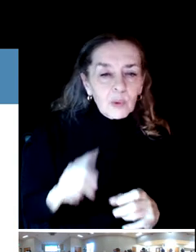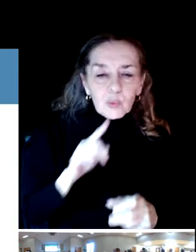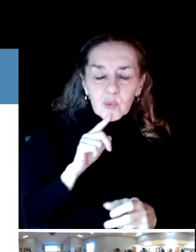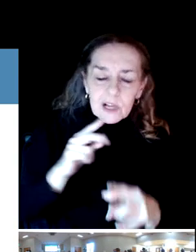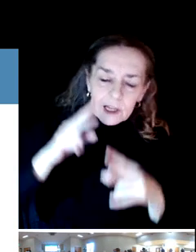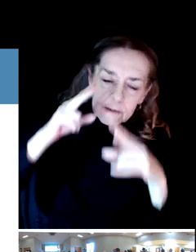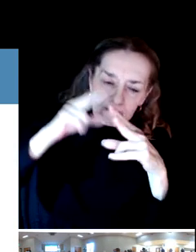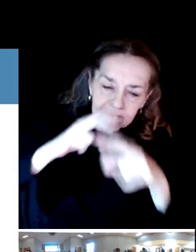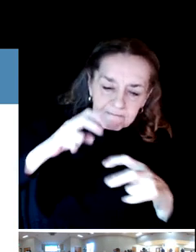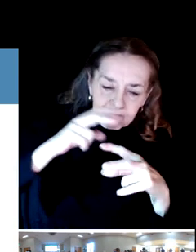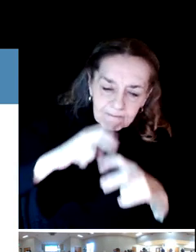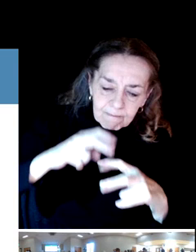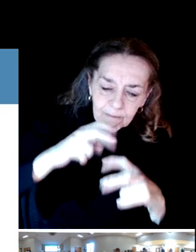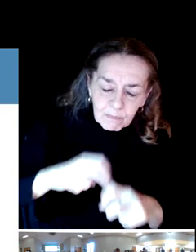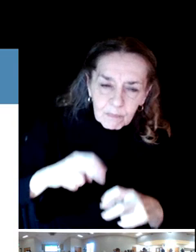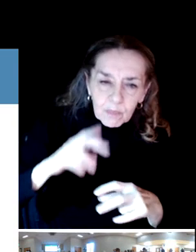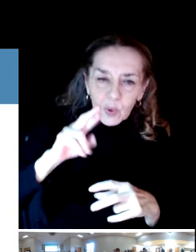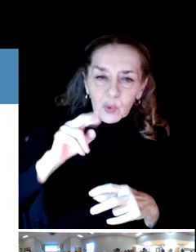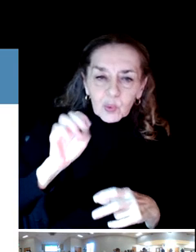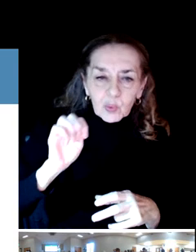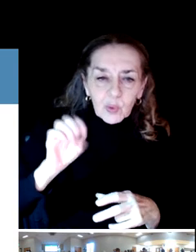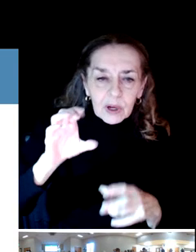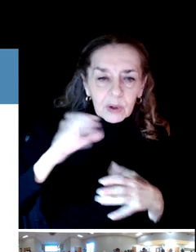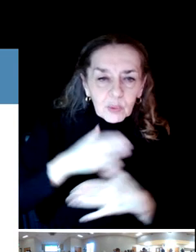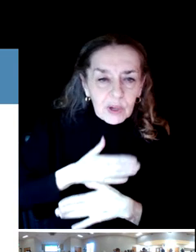And we will look at things like fill rates.